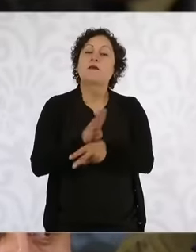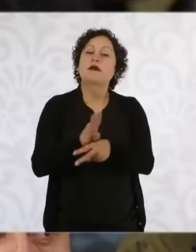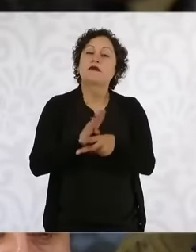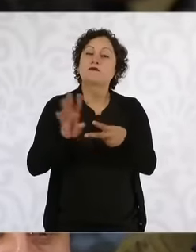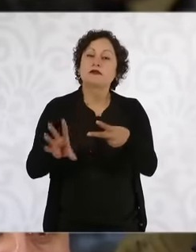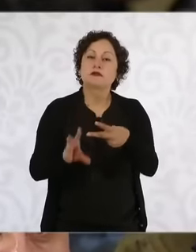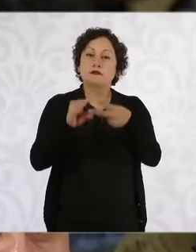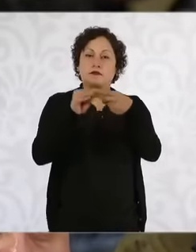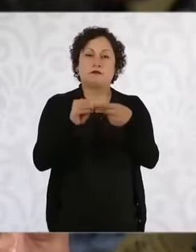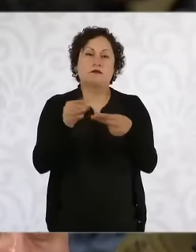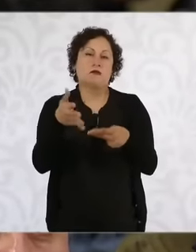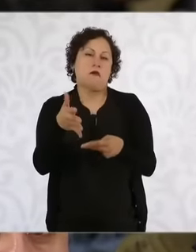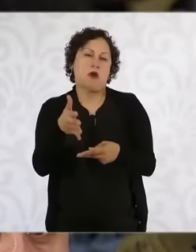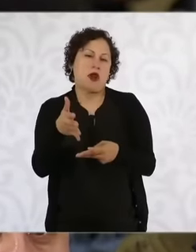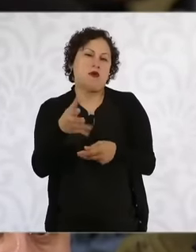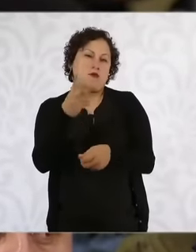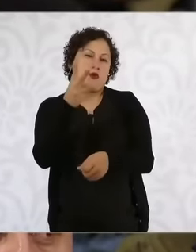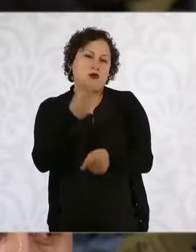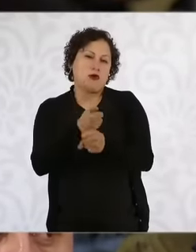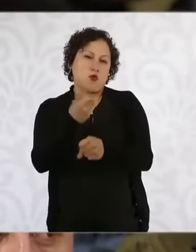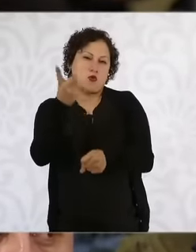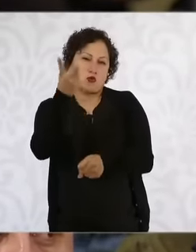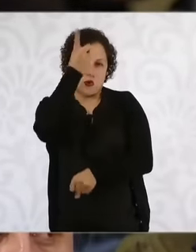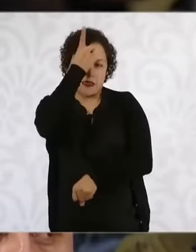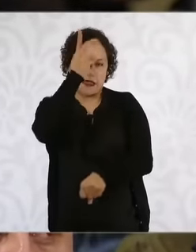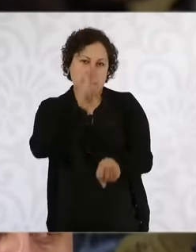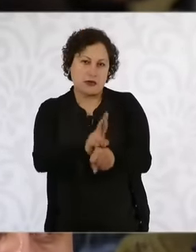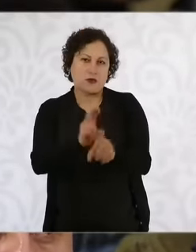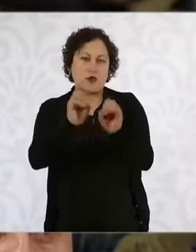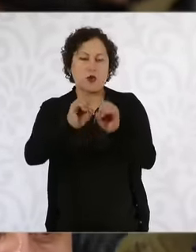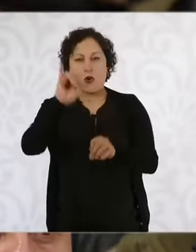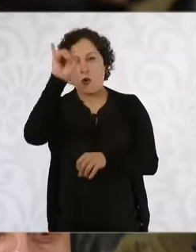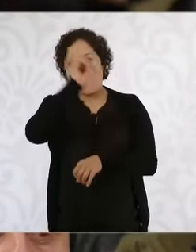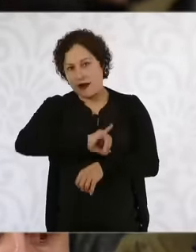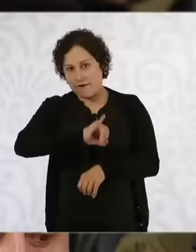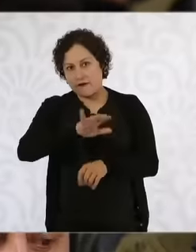middle manager, a deputy director for example or a head of department their base salary is between 8000